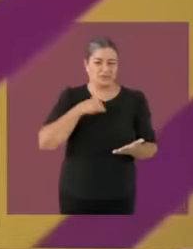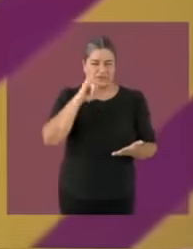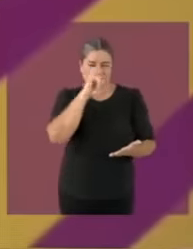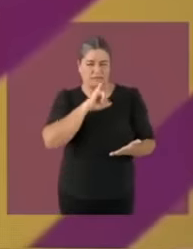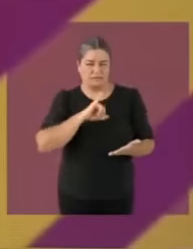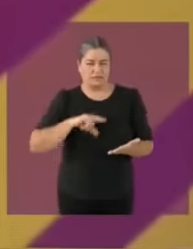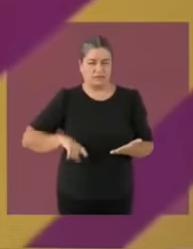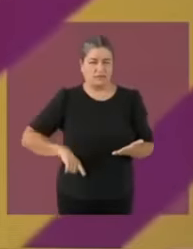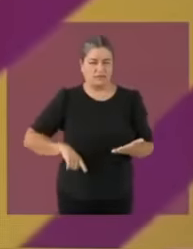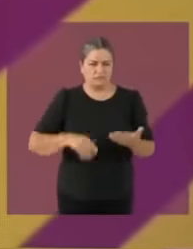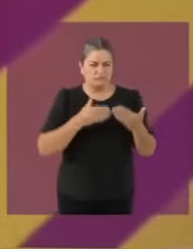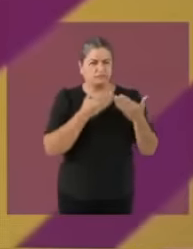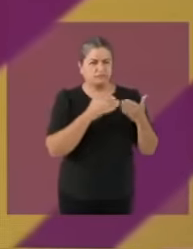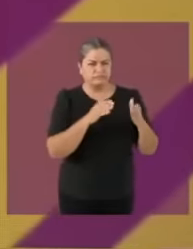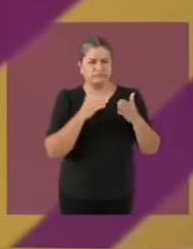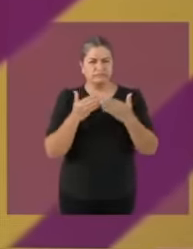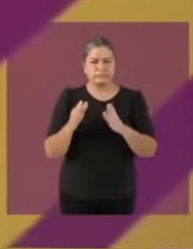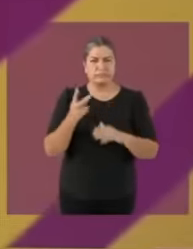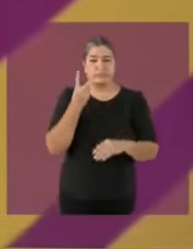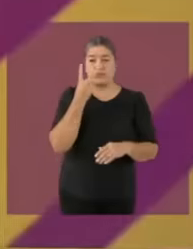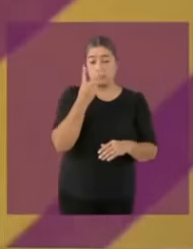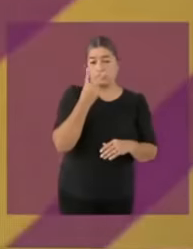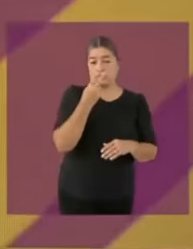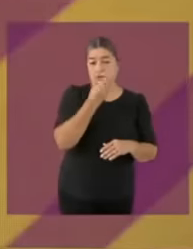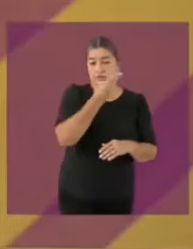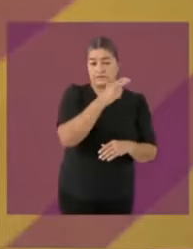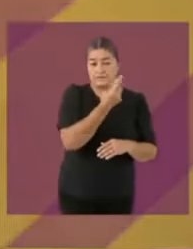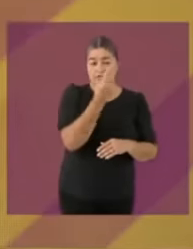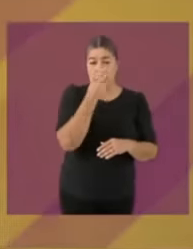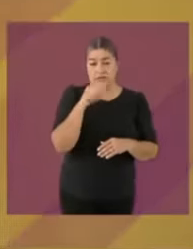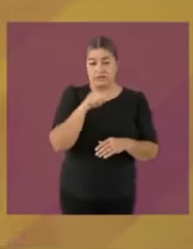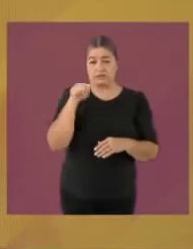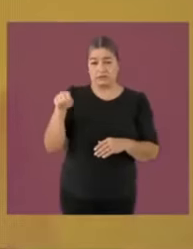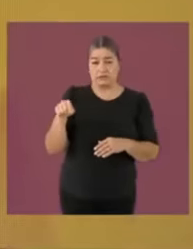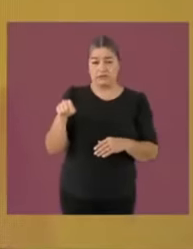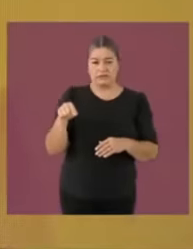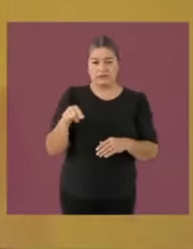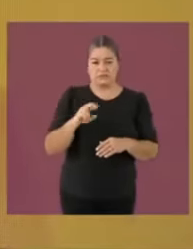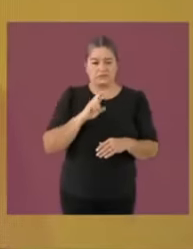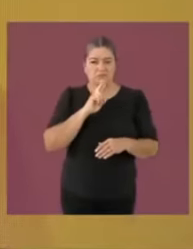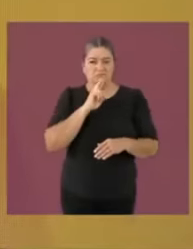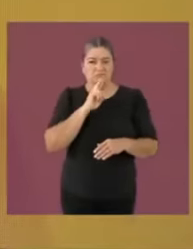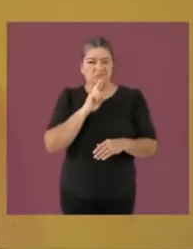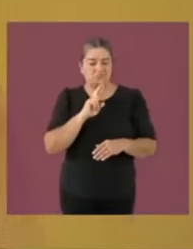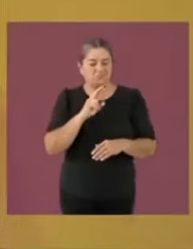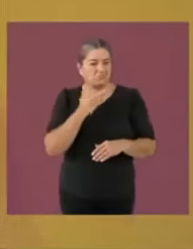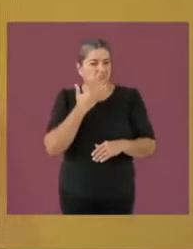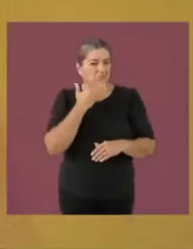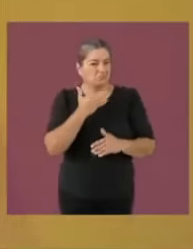and with excellent results today 50,000 young people go to free university because that's how